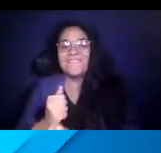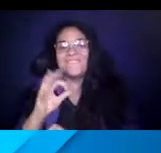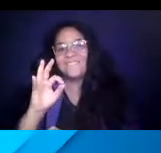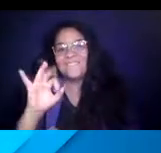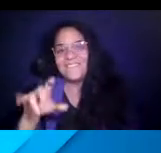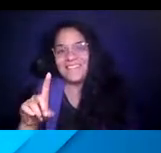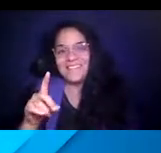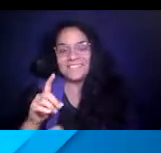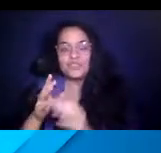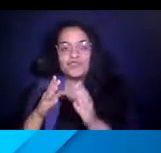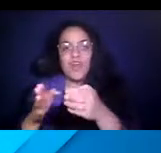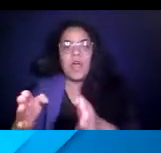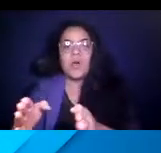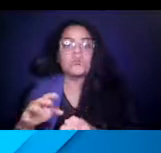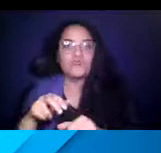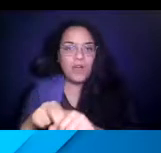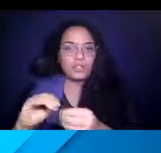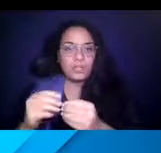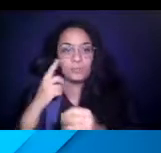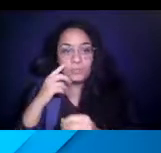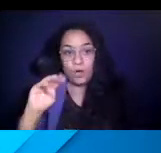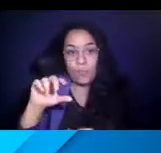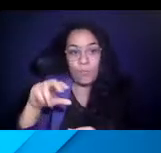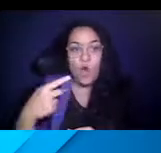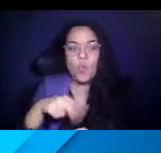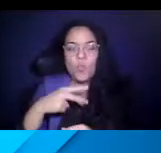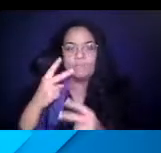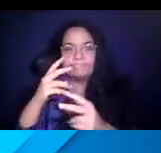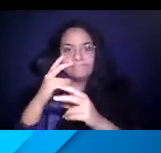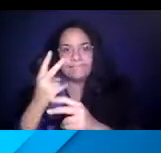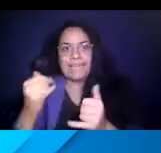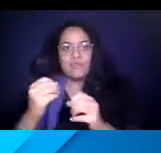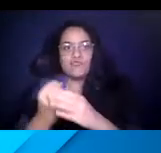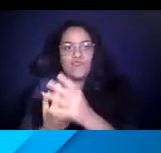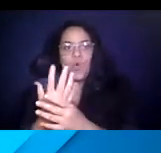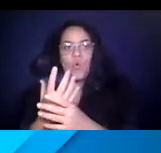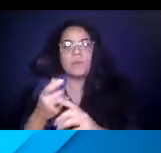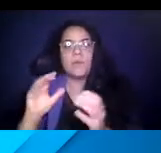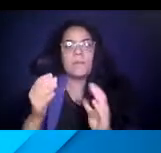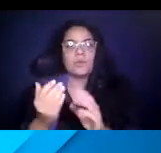14:52:36 You can see that since March, we've seen growth in ridership over the previous year.